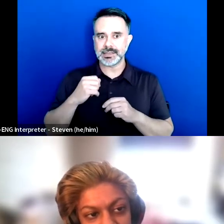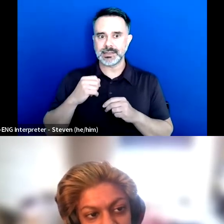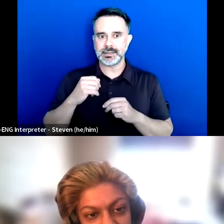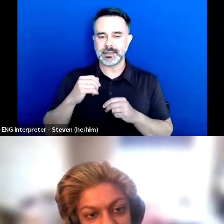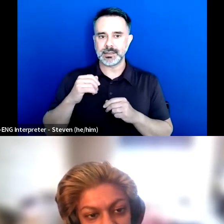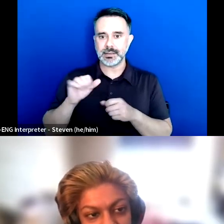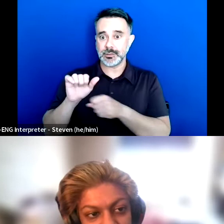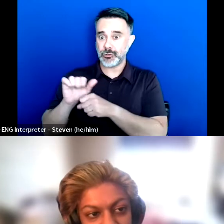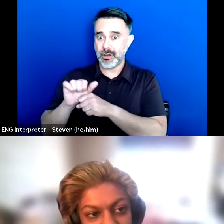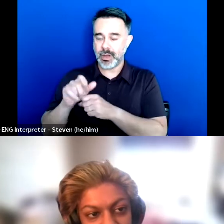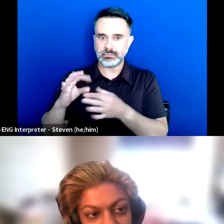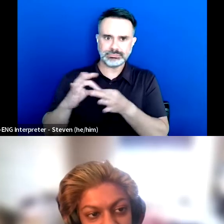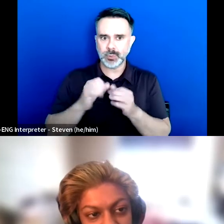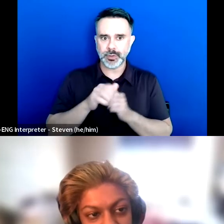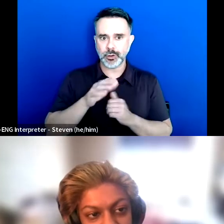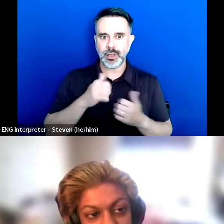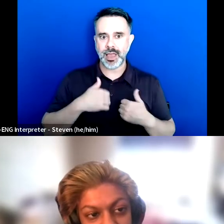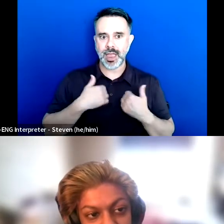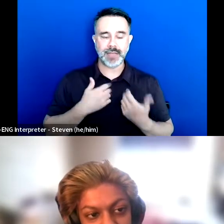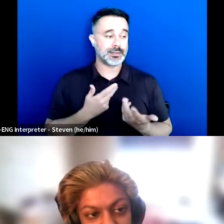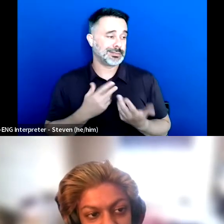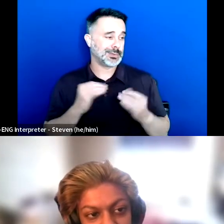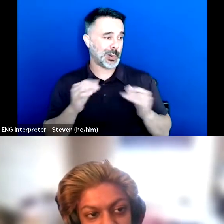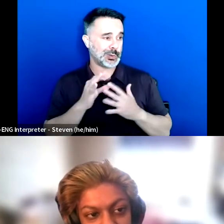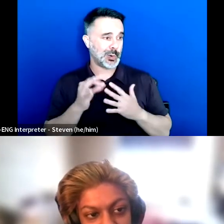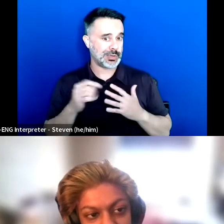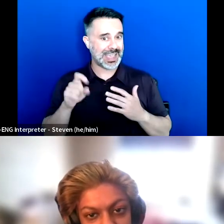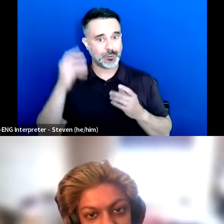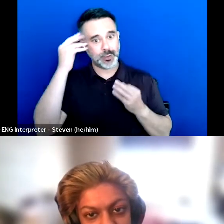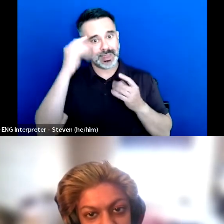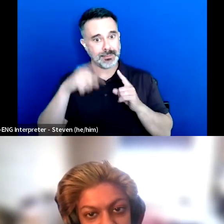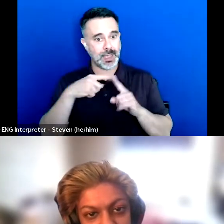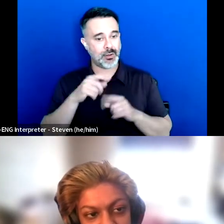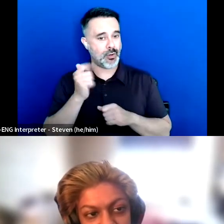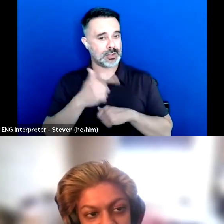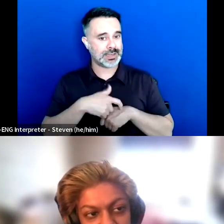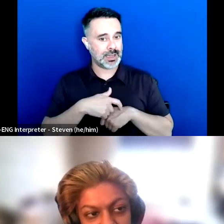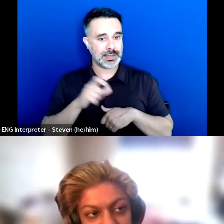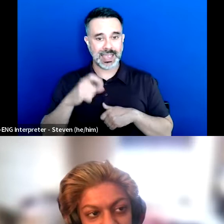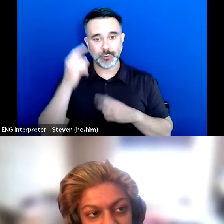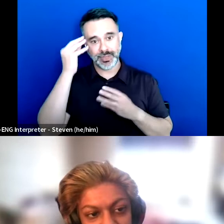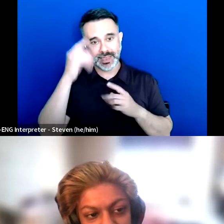And my answer to that was well, I don't have a choice. I have to think about these things all the time. I have to think about access. I have to think about ableism.